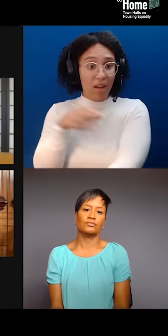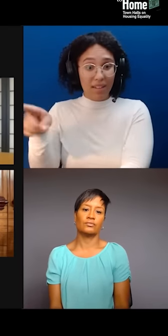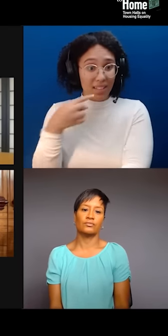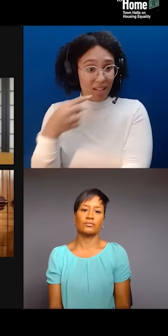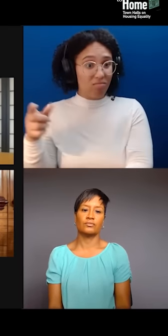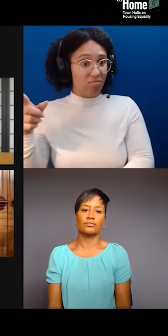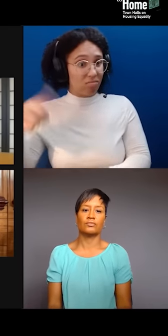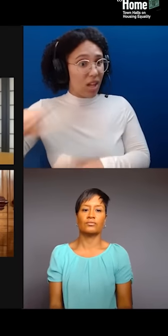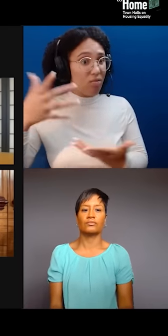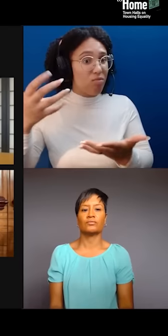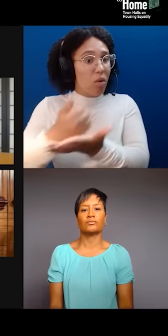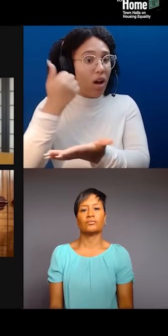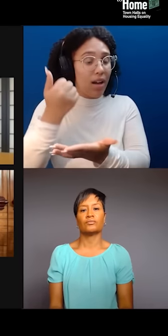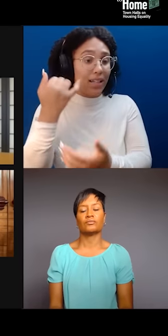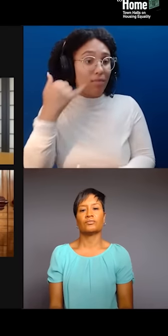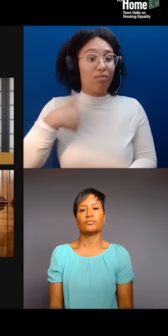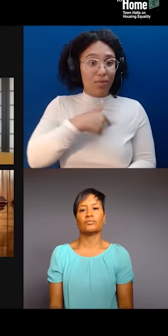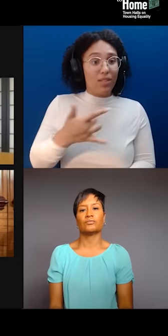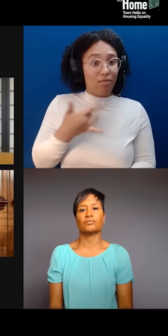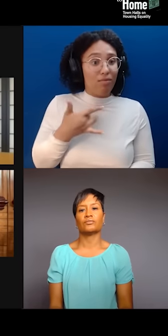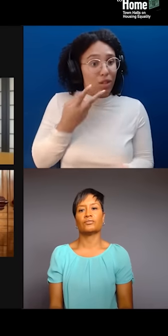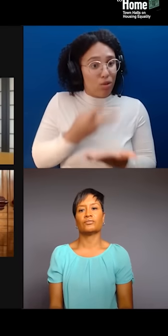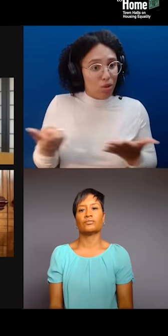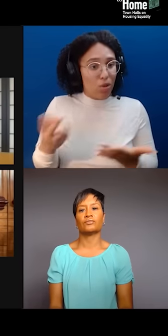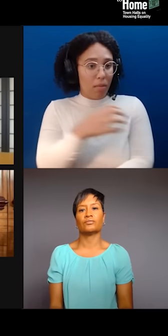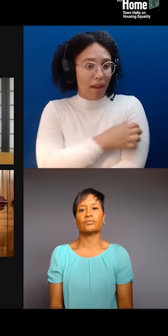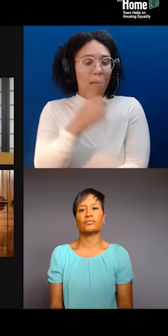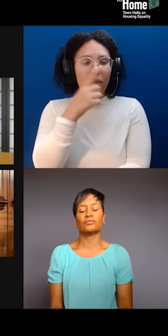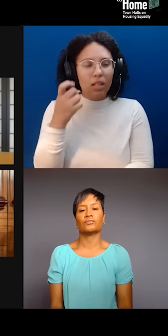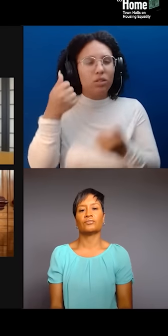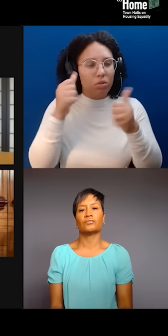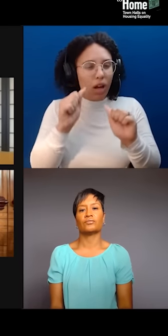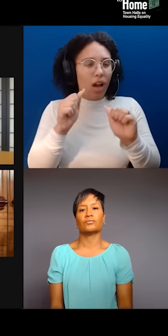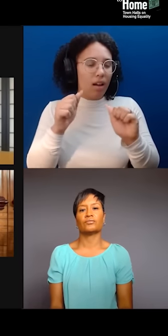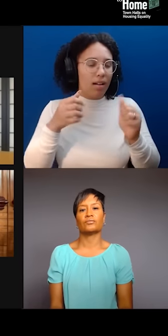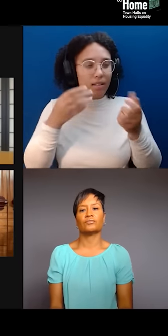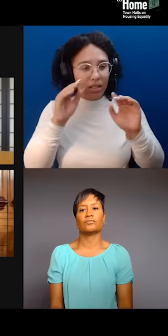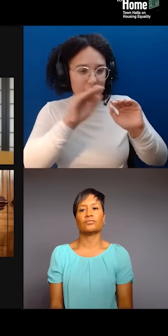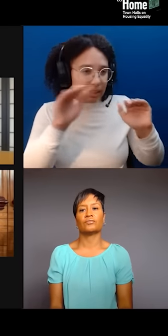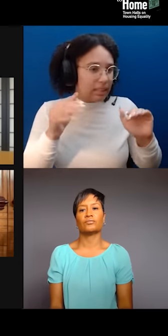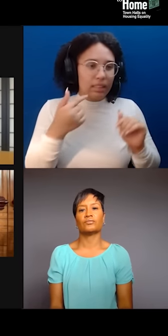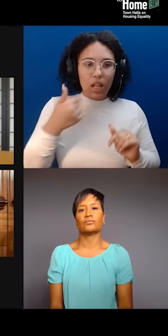But the whole point for us as artists is to use art as a catalyst for change. And to, like, use art, we know, as artists,